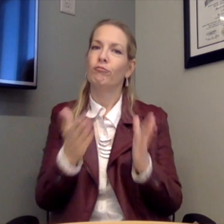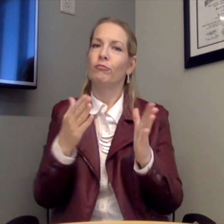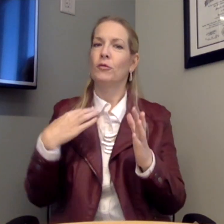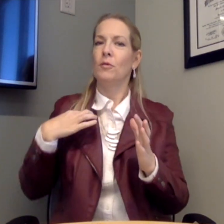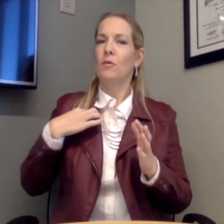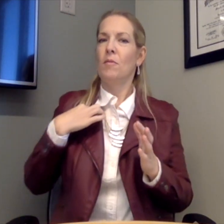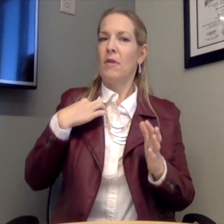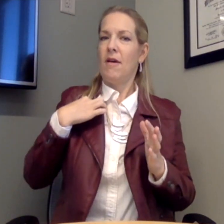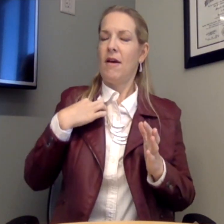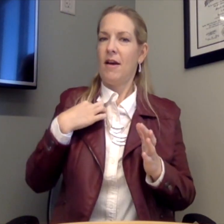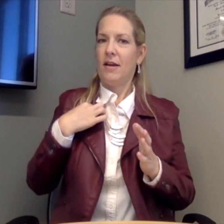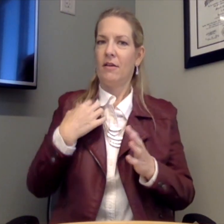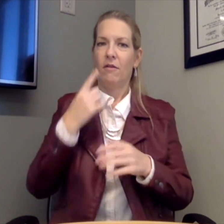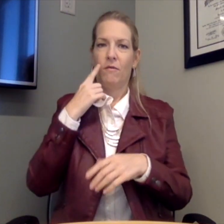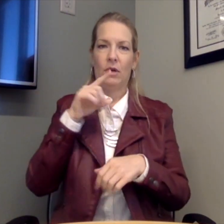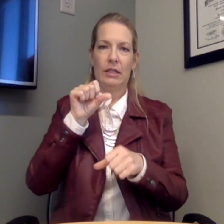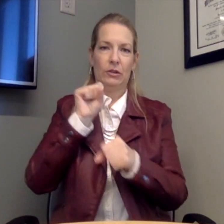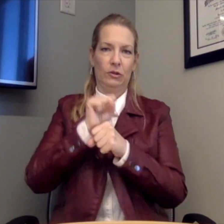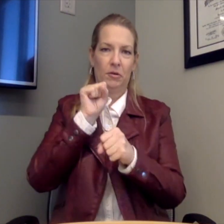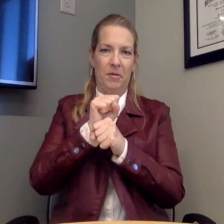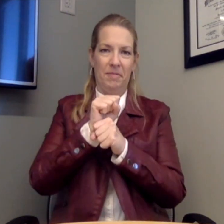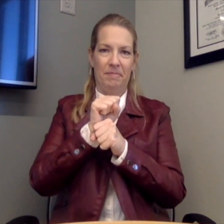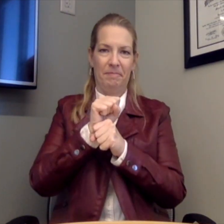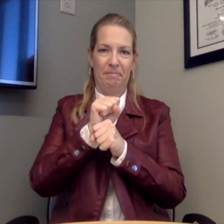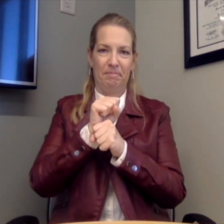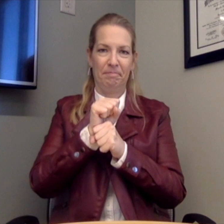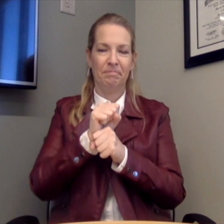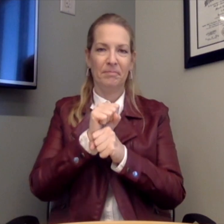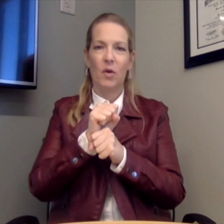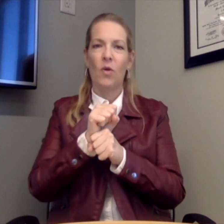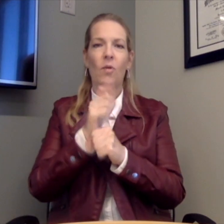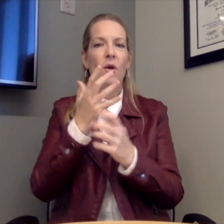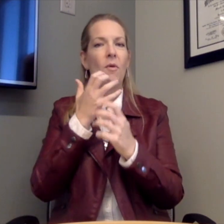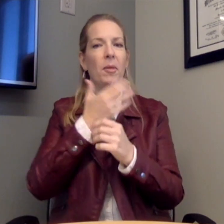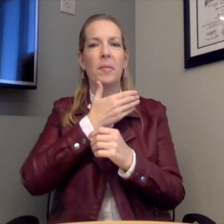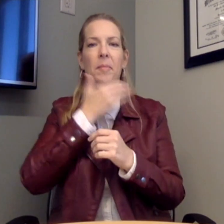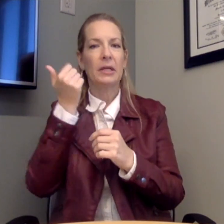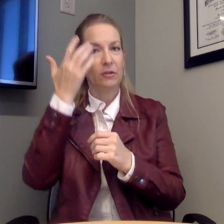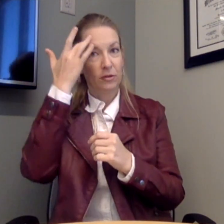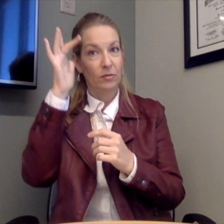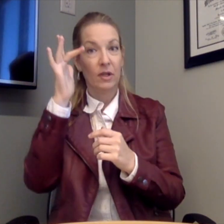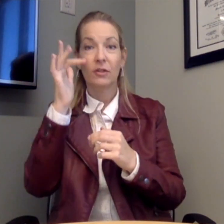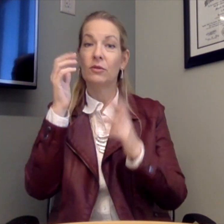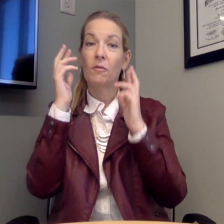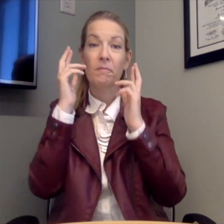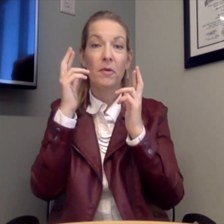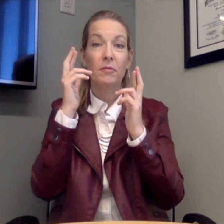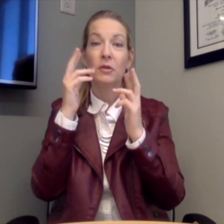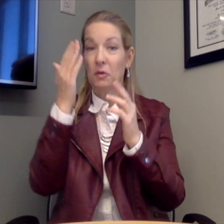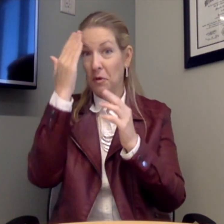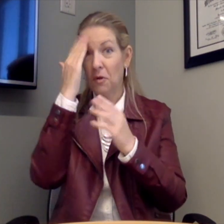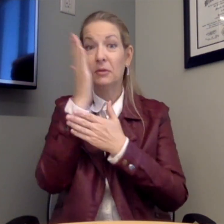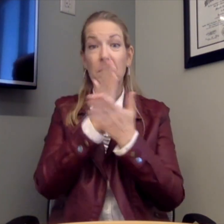encourage them to apply for this job. We want the best and the brightest. So,